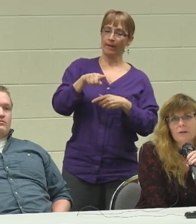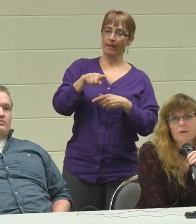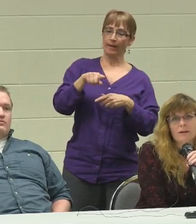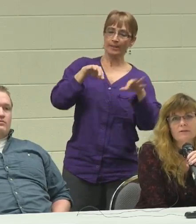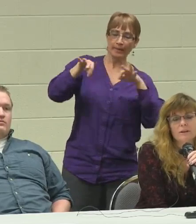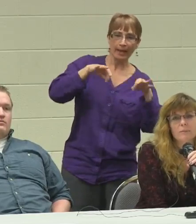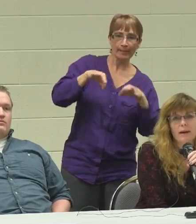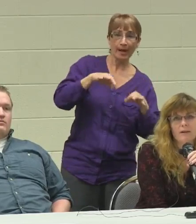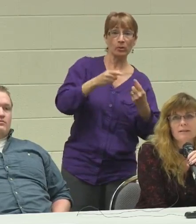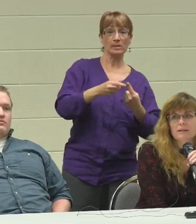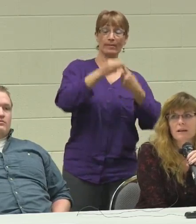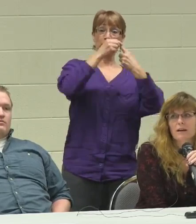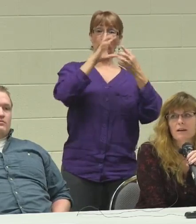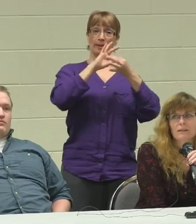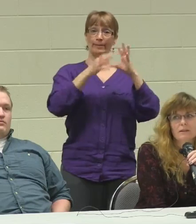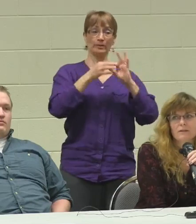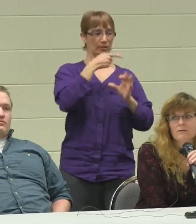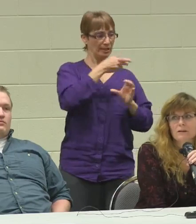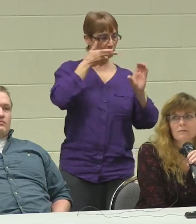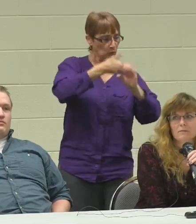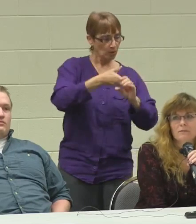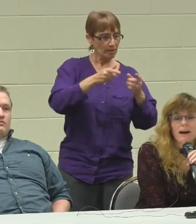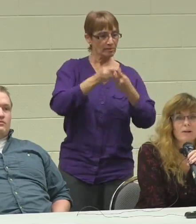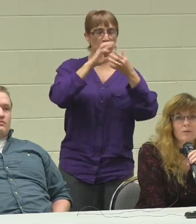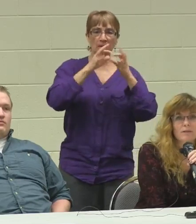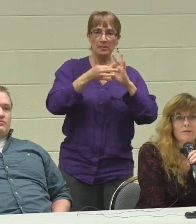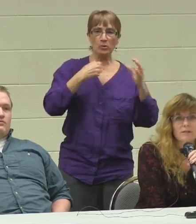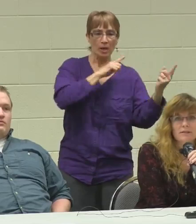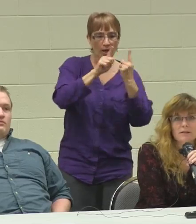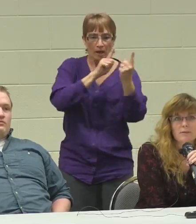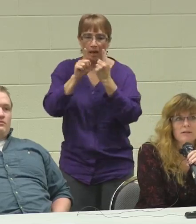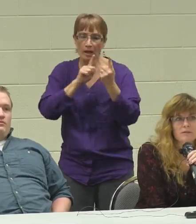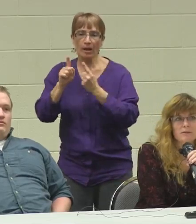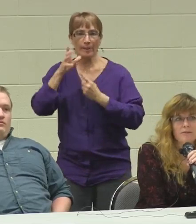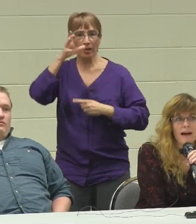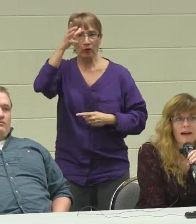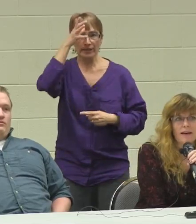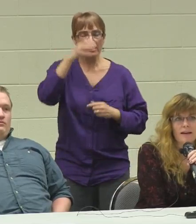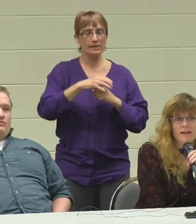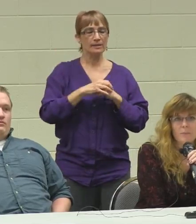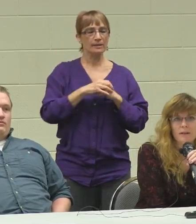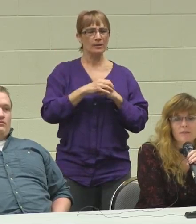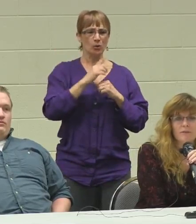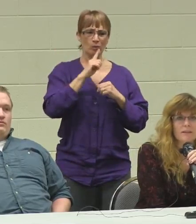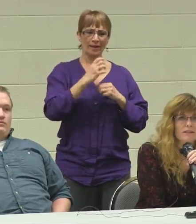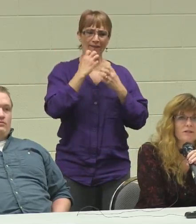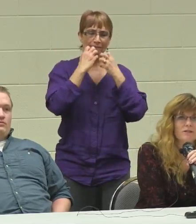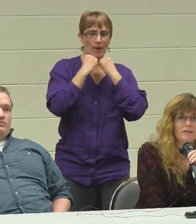a whole bunch of other parents. those are valuable resources that we just wouldn't have had, had it not been for the teachers